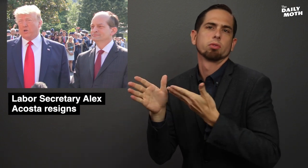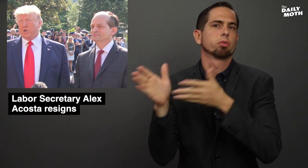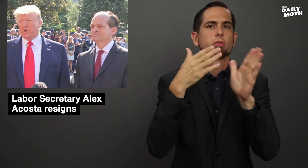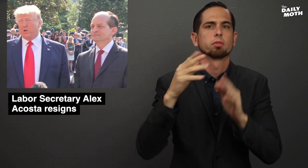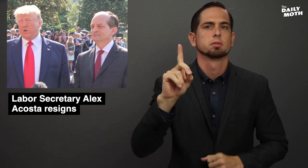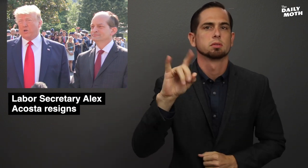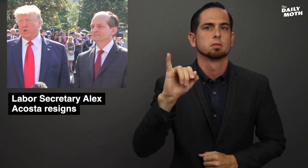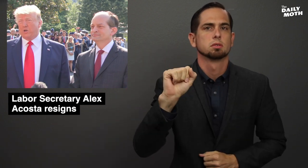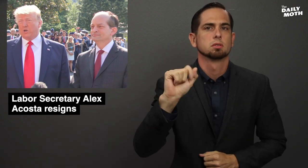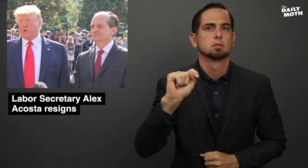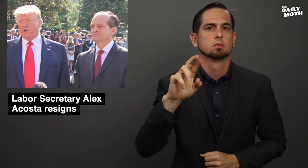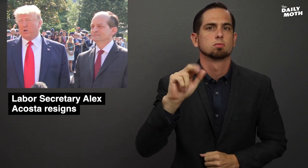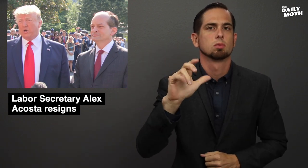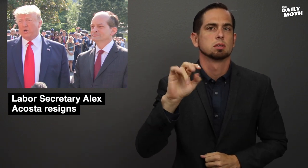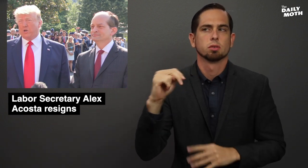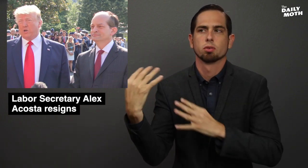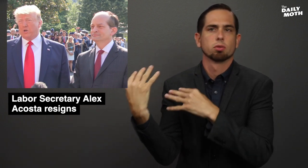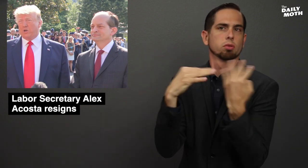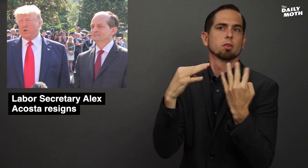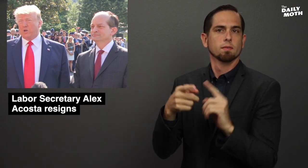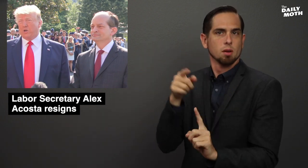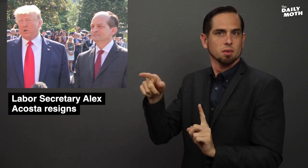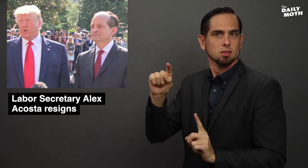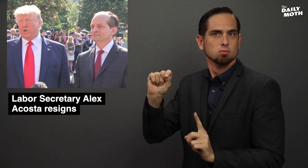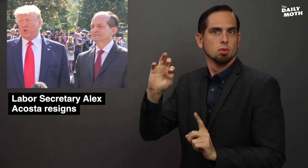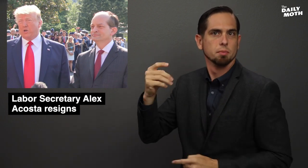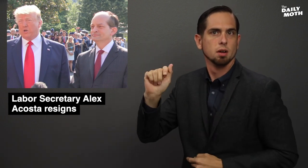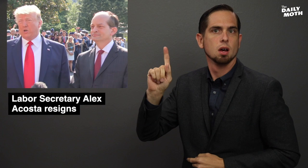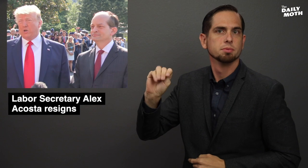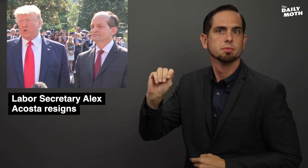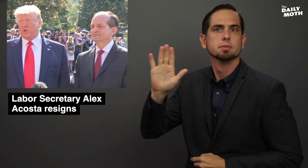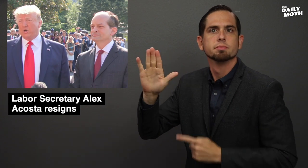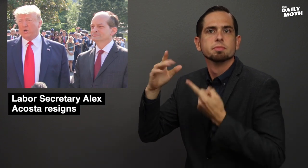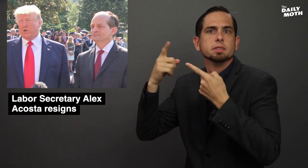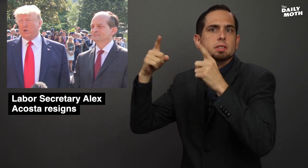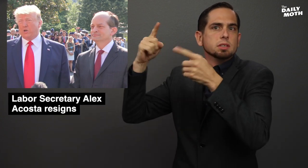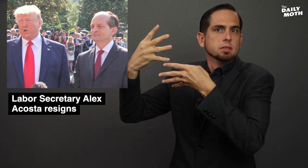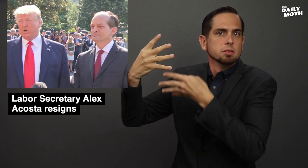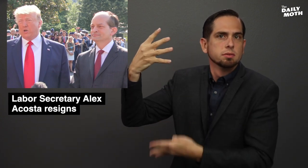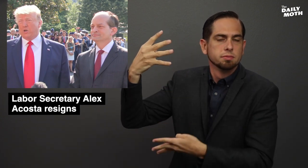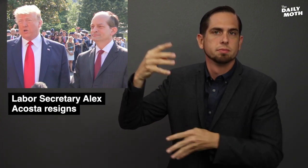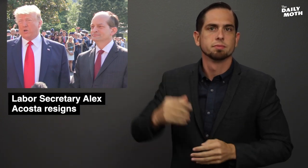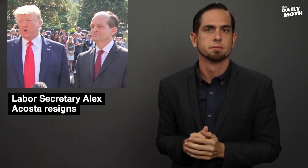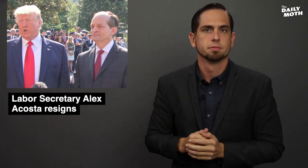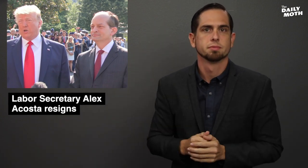a distraction from the Trump administration's successes.